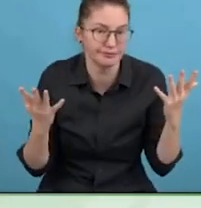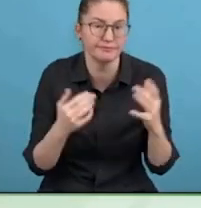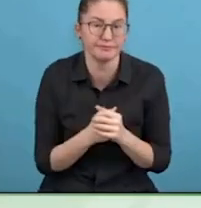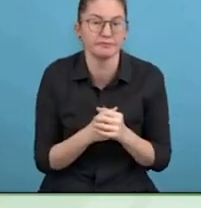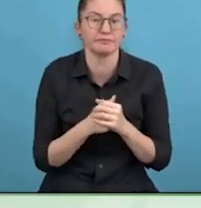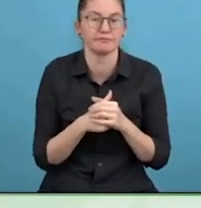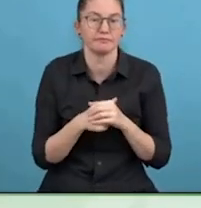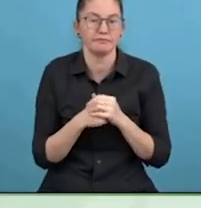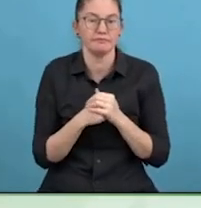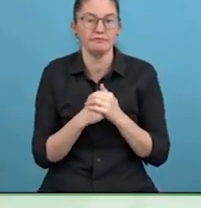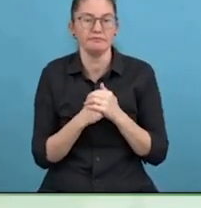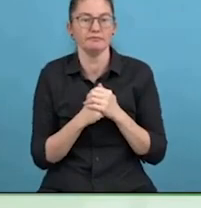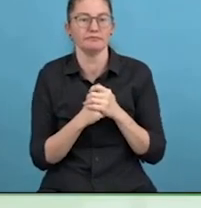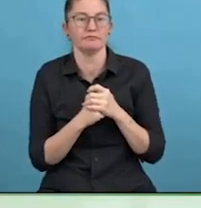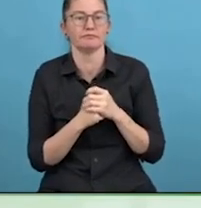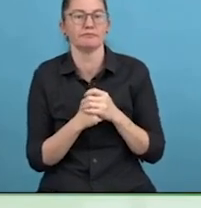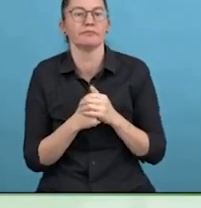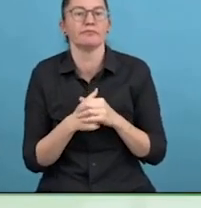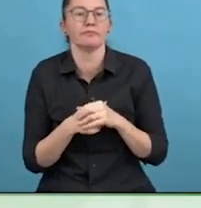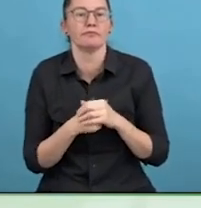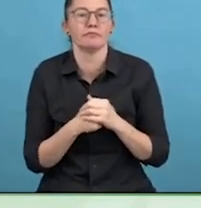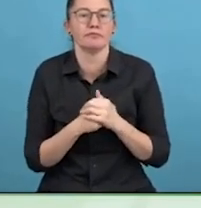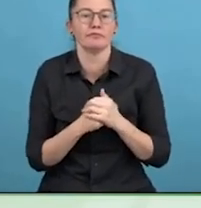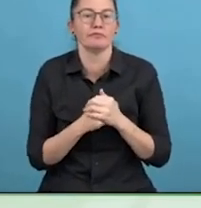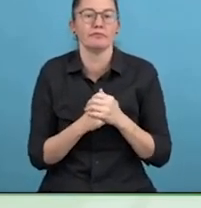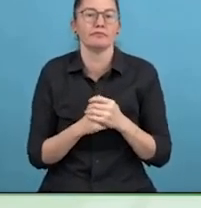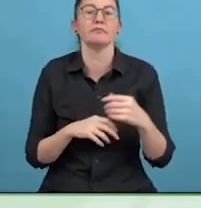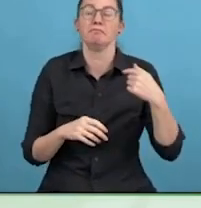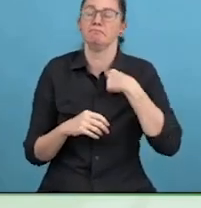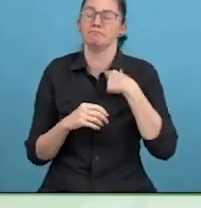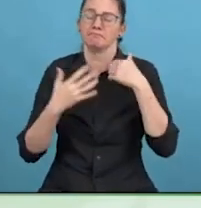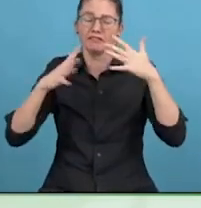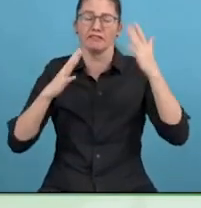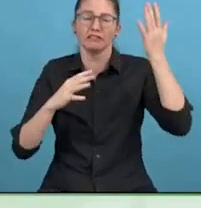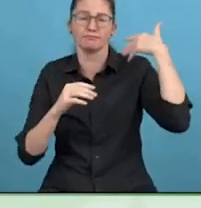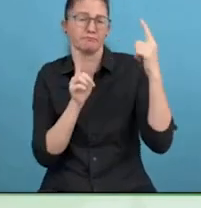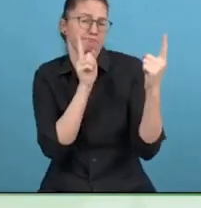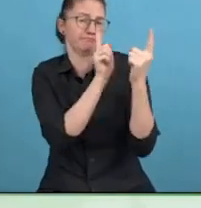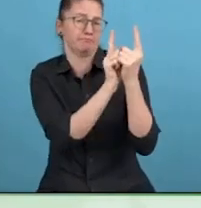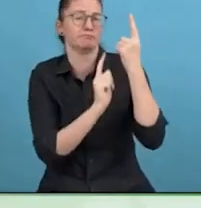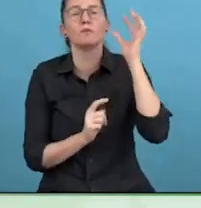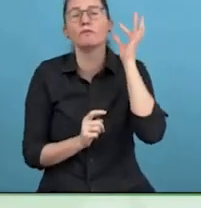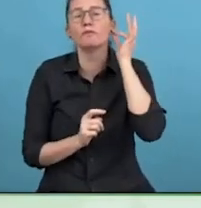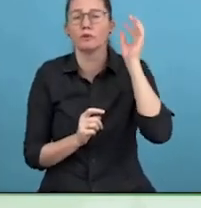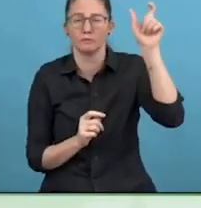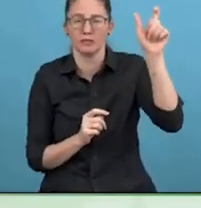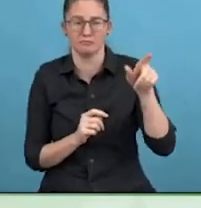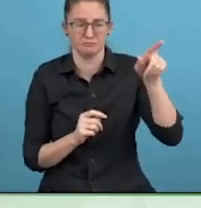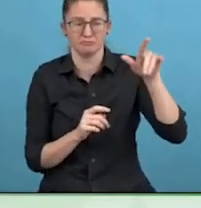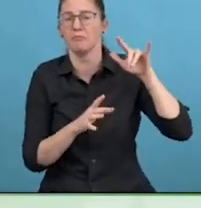I know that it is not. It happened after I had COVID. I said I experienced the same thing, not with menopause, people